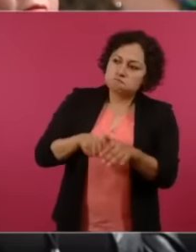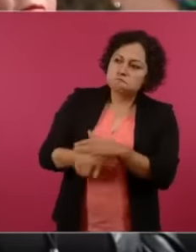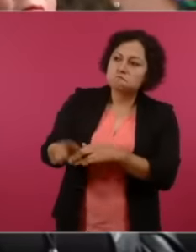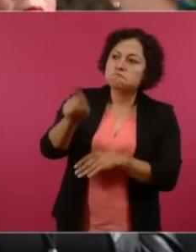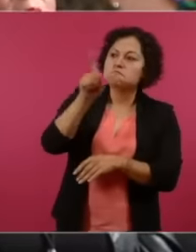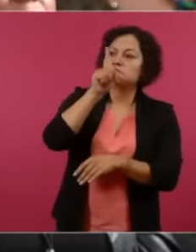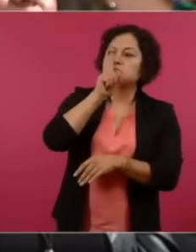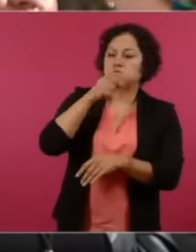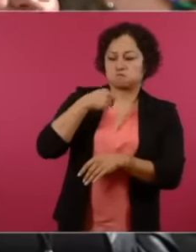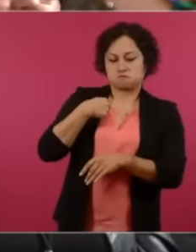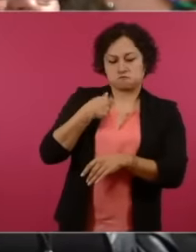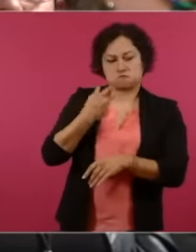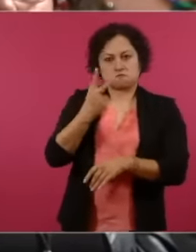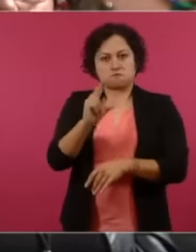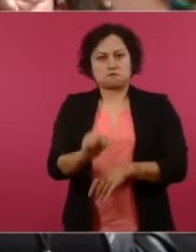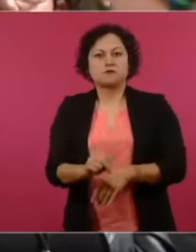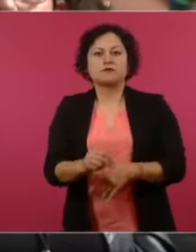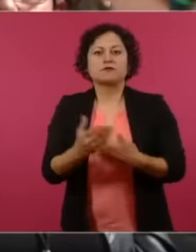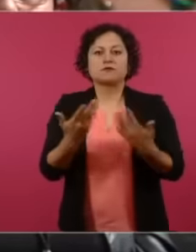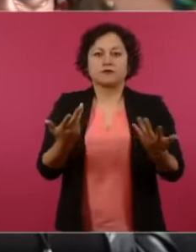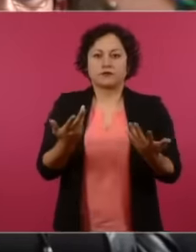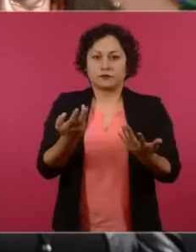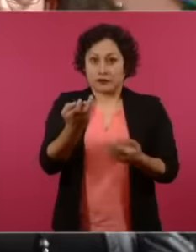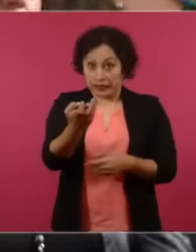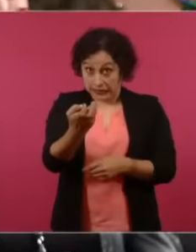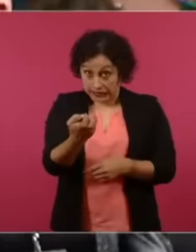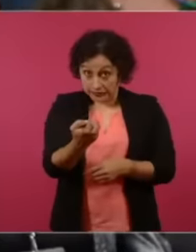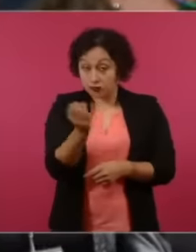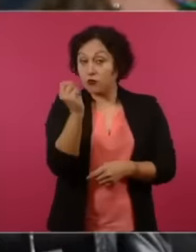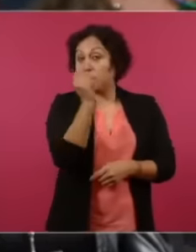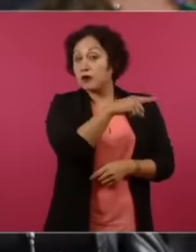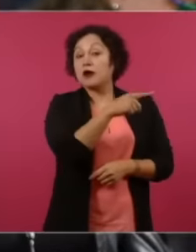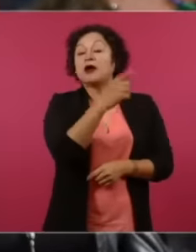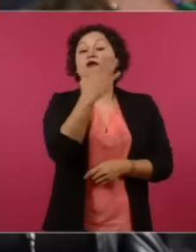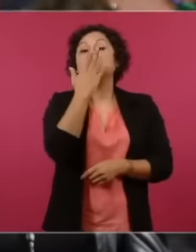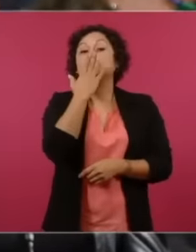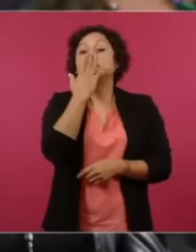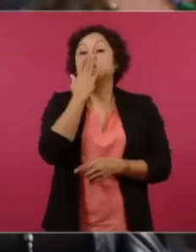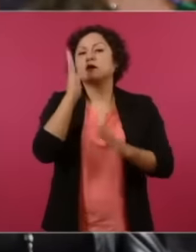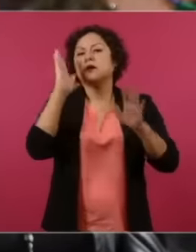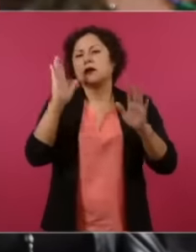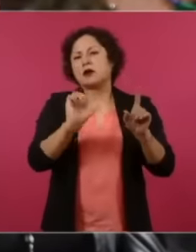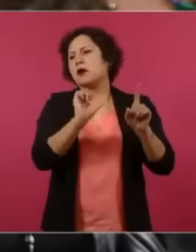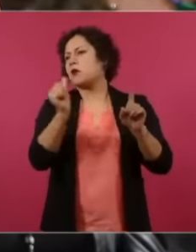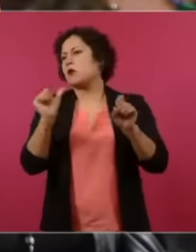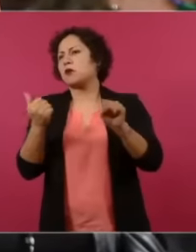doesn't suit me and that happens in Sonora and that's what I would say about others, this is good, it's happening in Puebla,